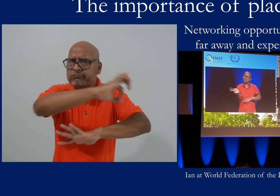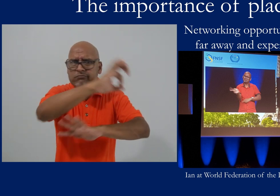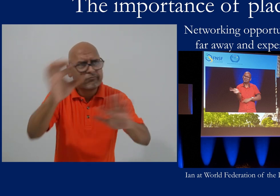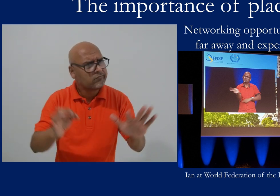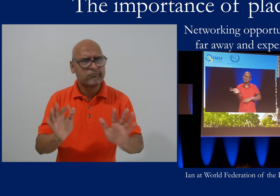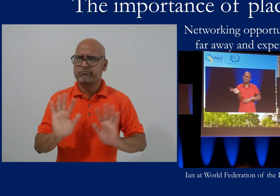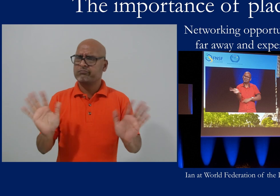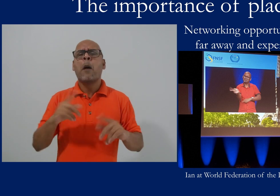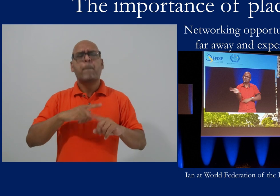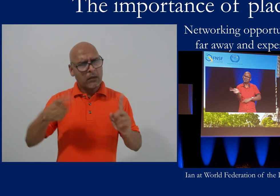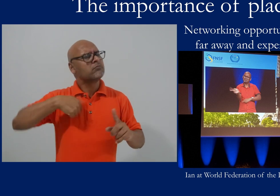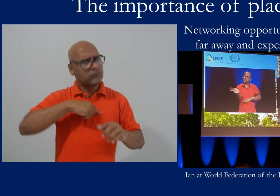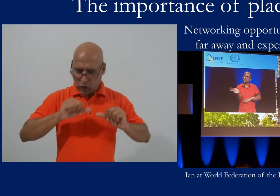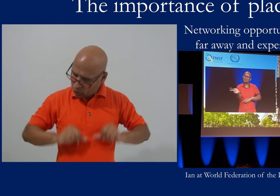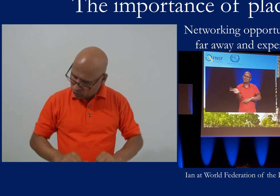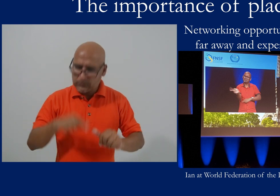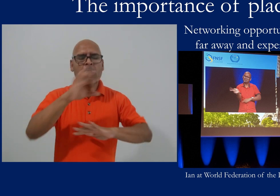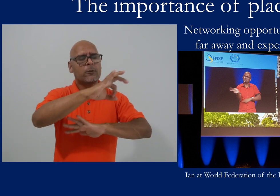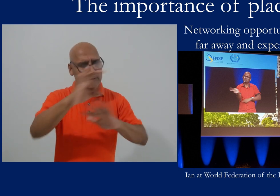for that kind of thing in the Caribbean. Nonetheless we continue with our work.